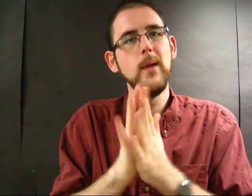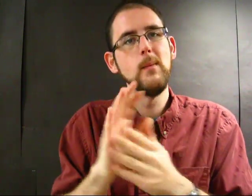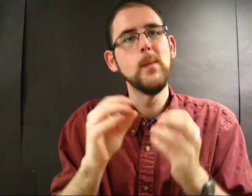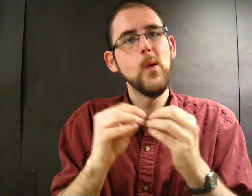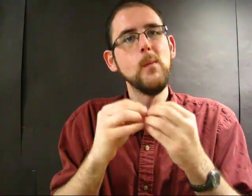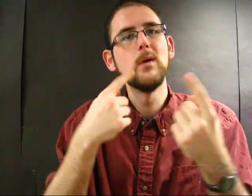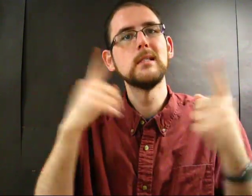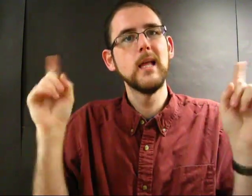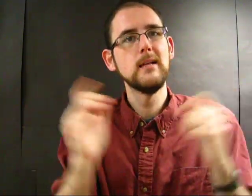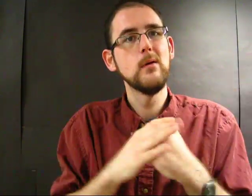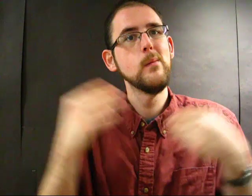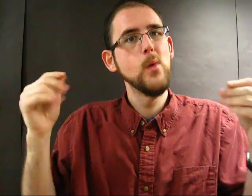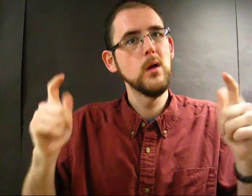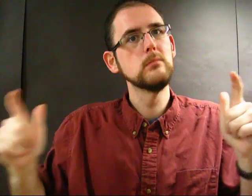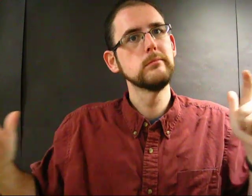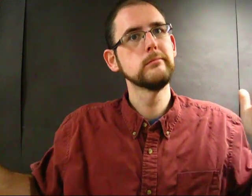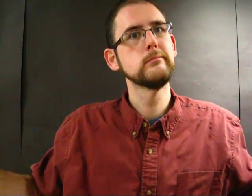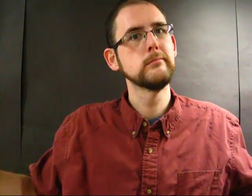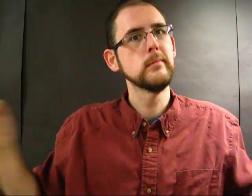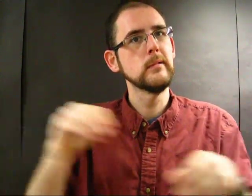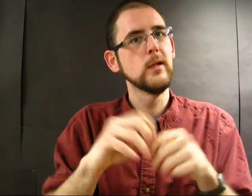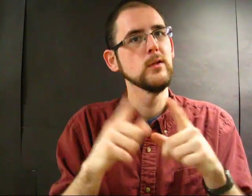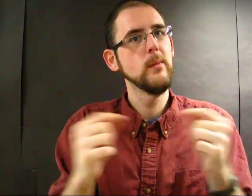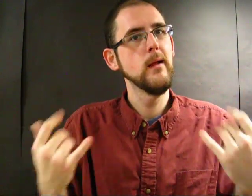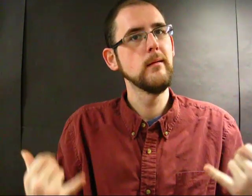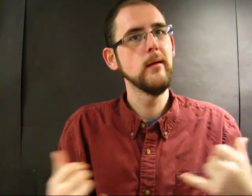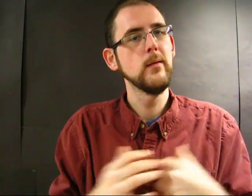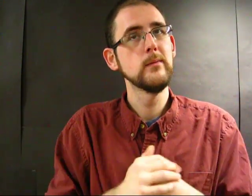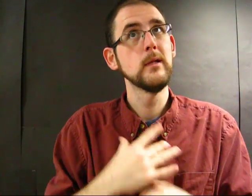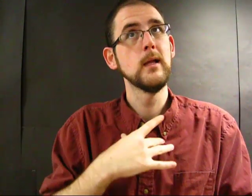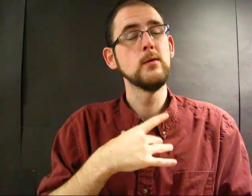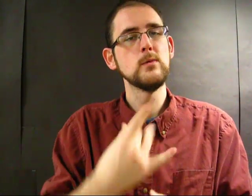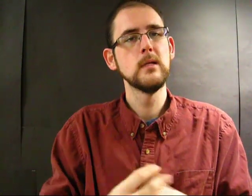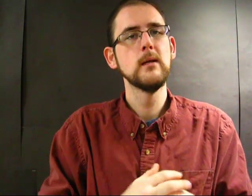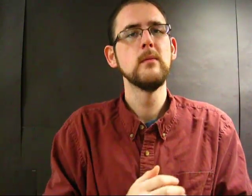Now it's becoming more successful and the market in Japan is growing. It's interesting.